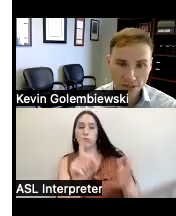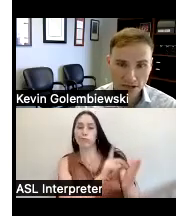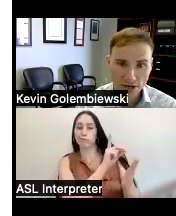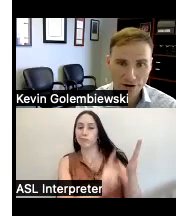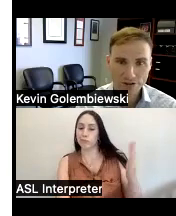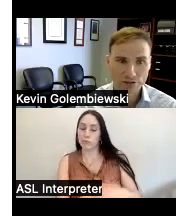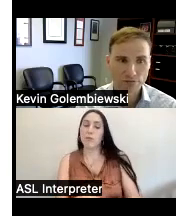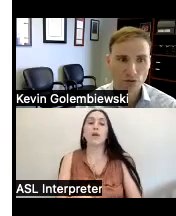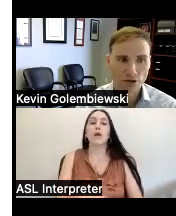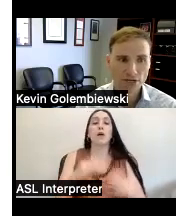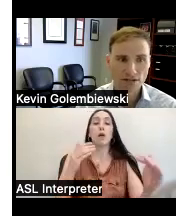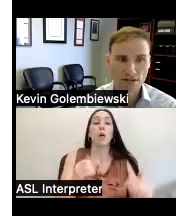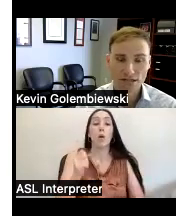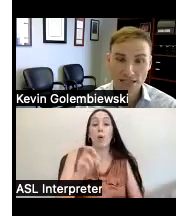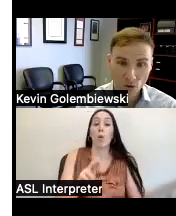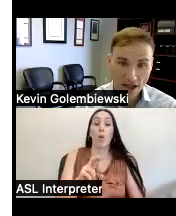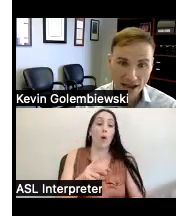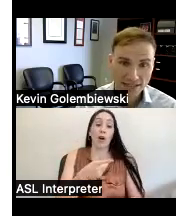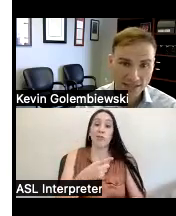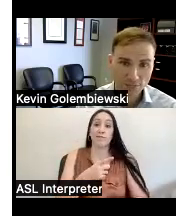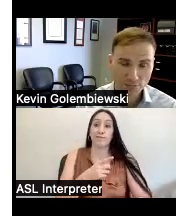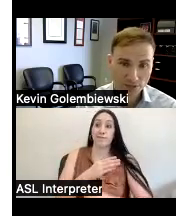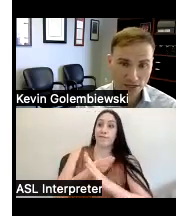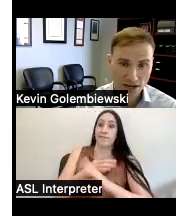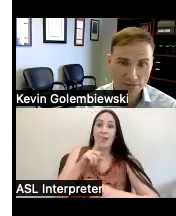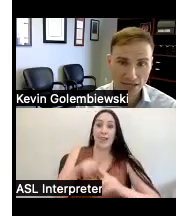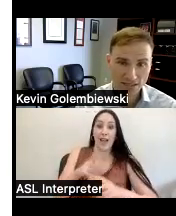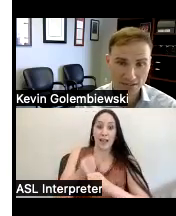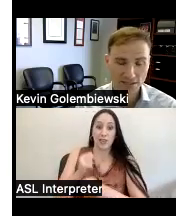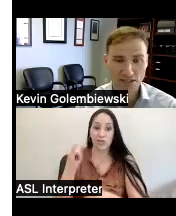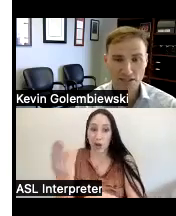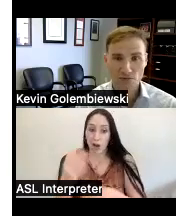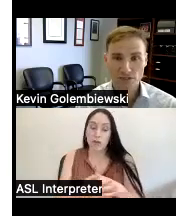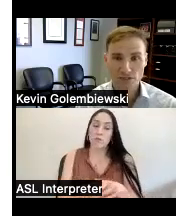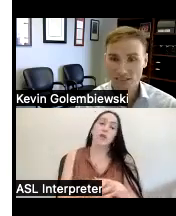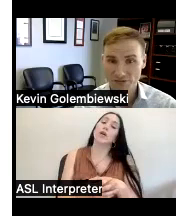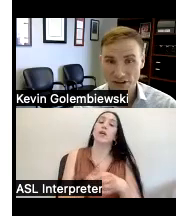related barriers to employment equal access to public accommodations which is just a